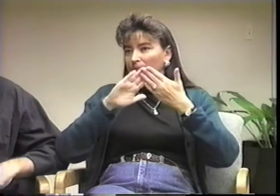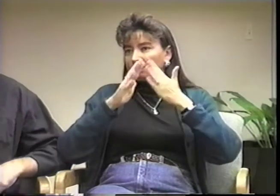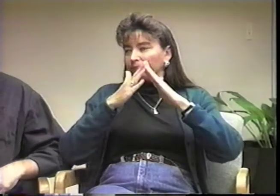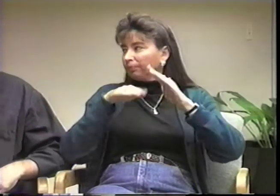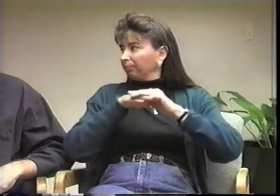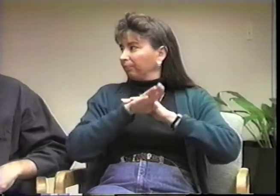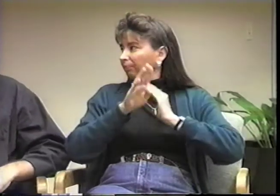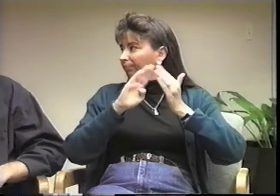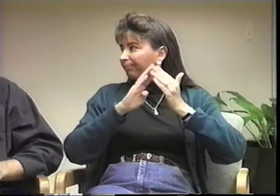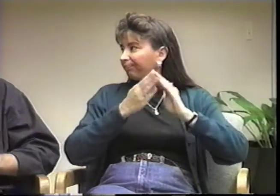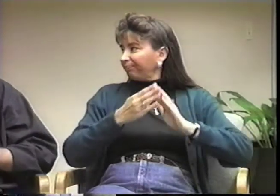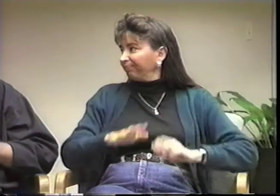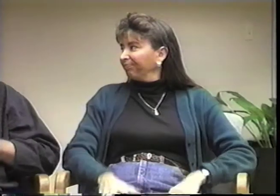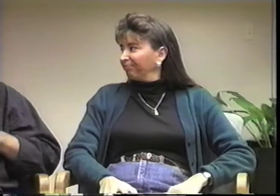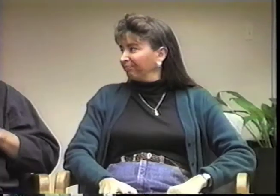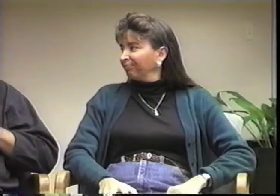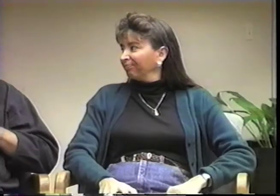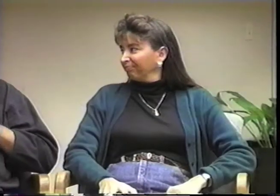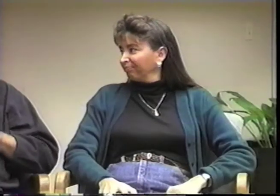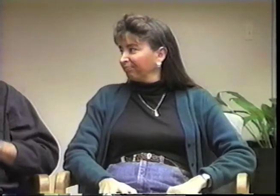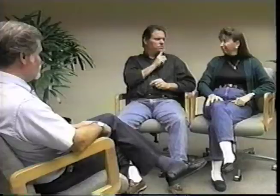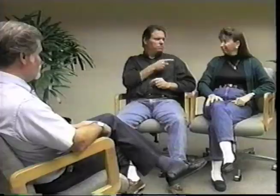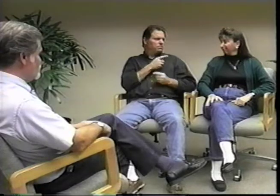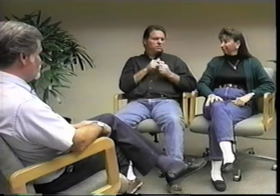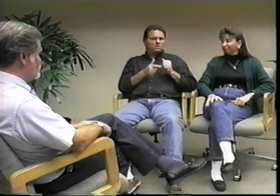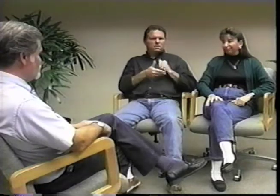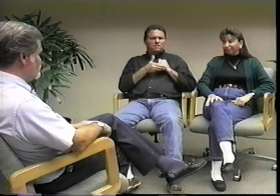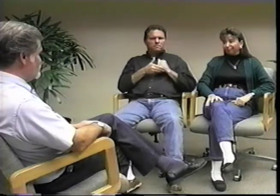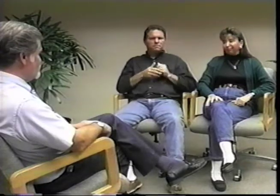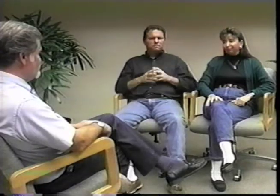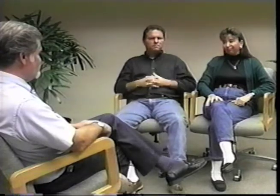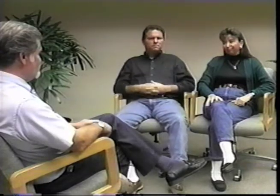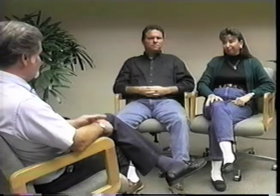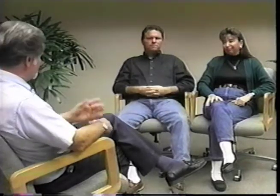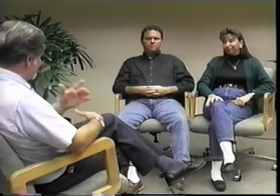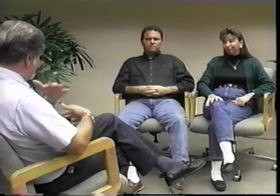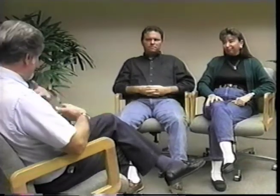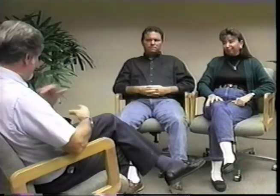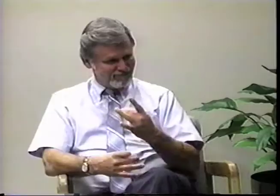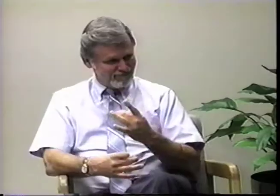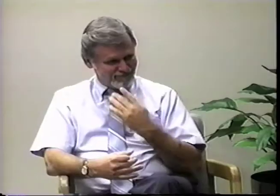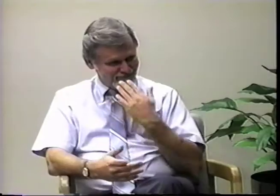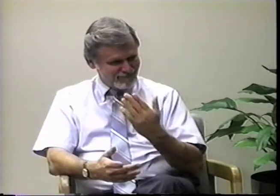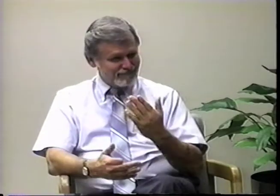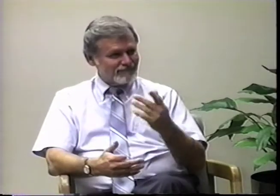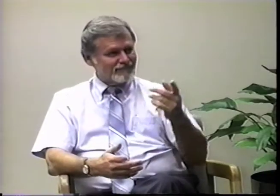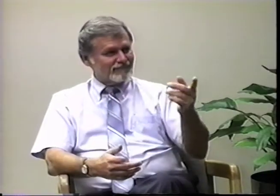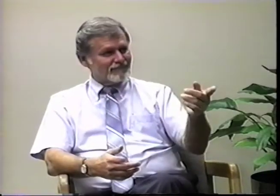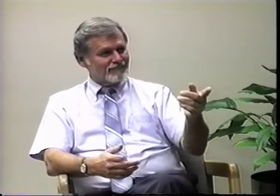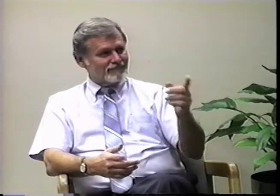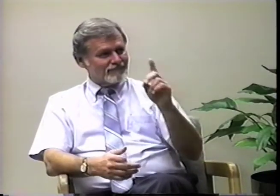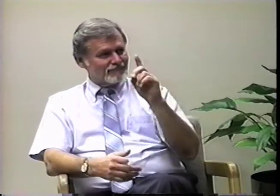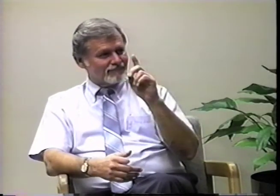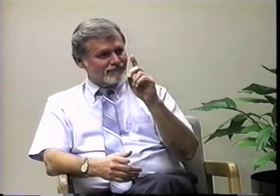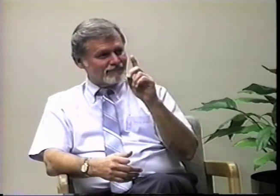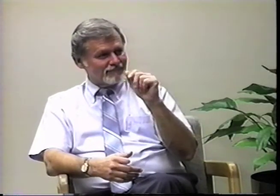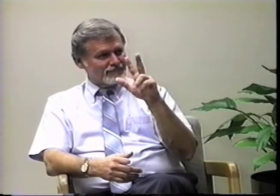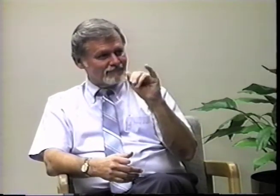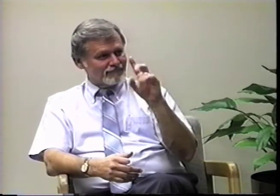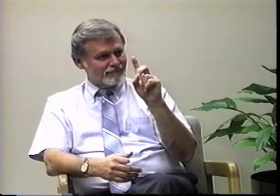for DeafBlind individuals to be able to utilize the resources of the area.